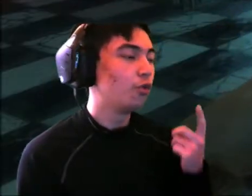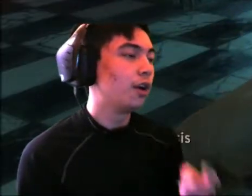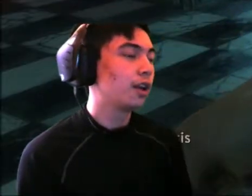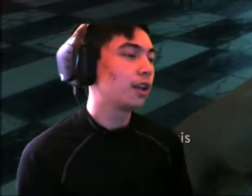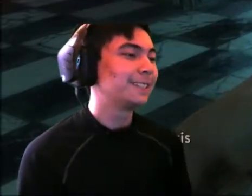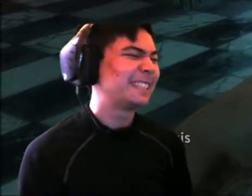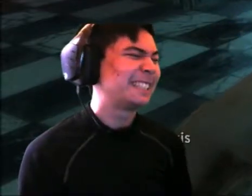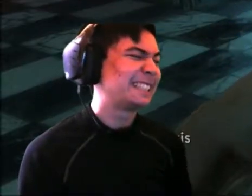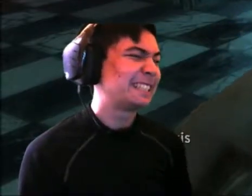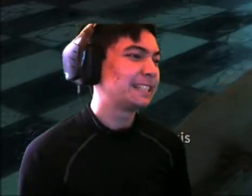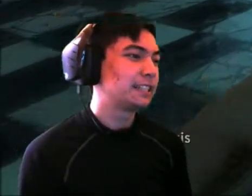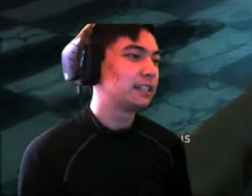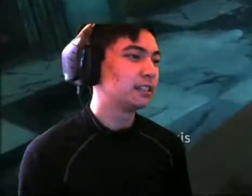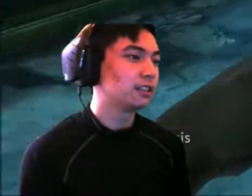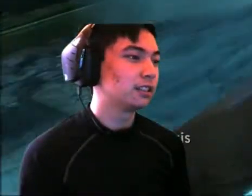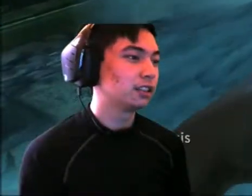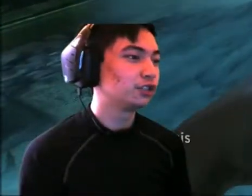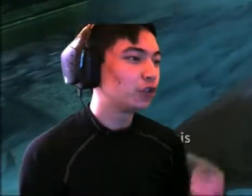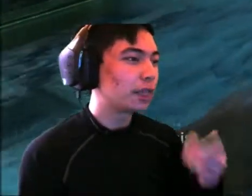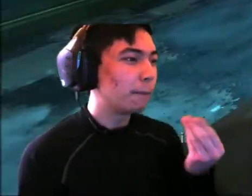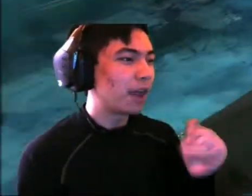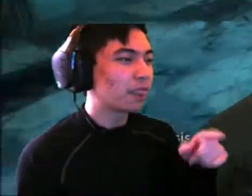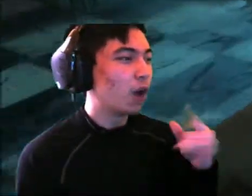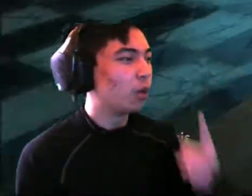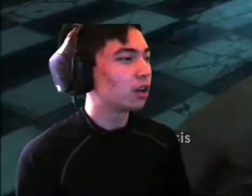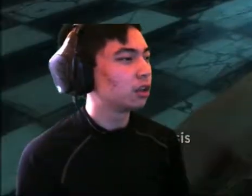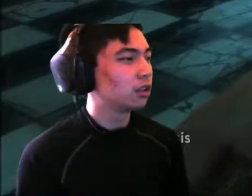Oh right... I need to melt that one